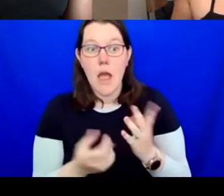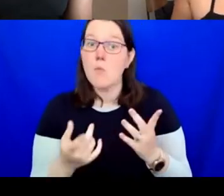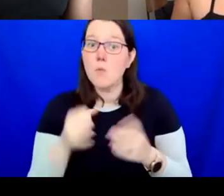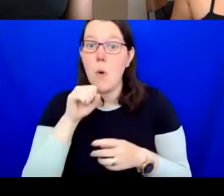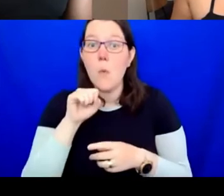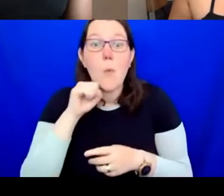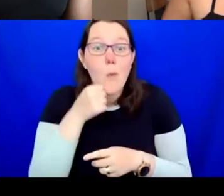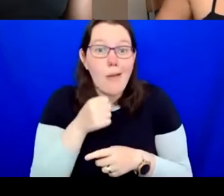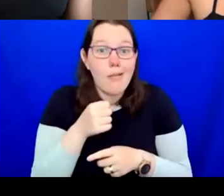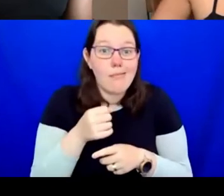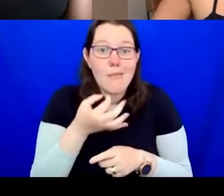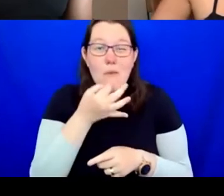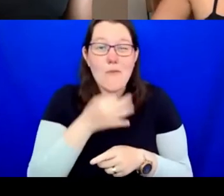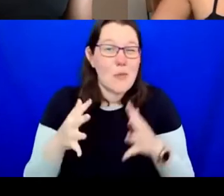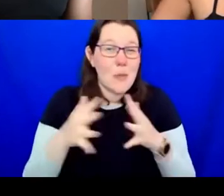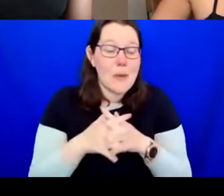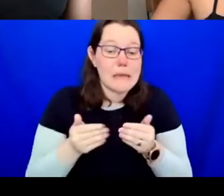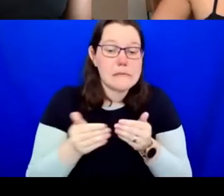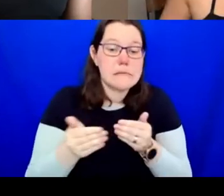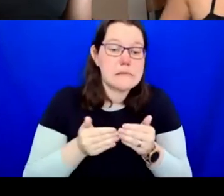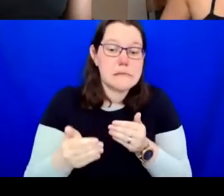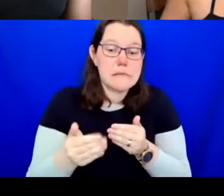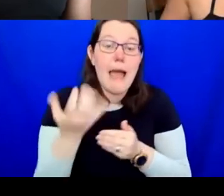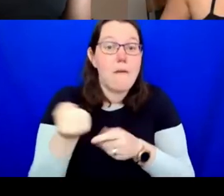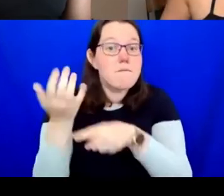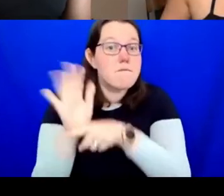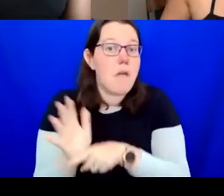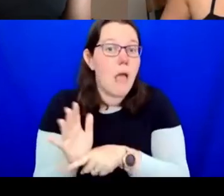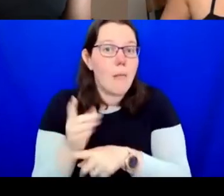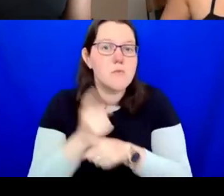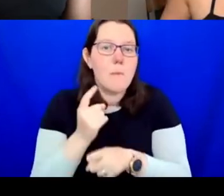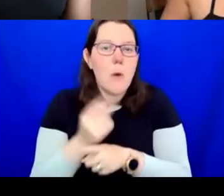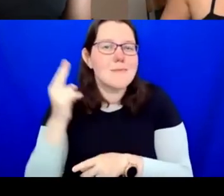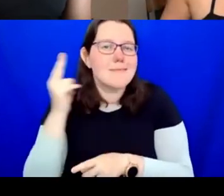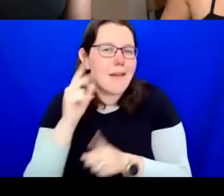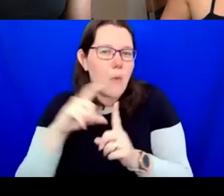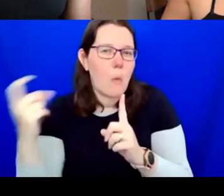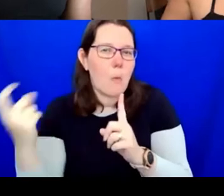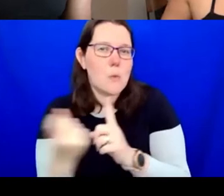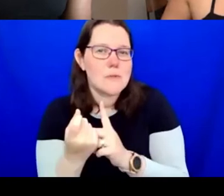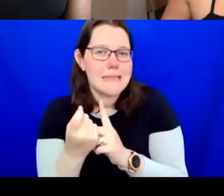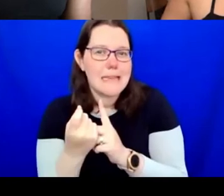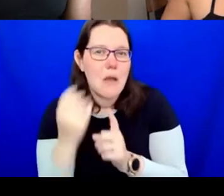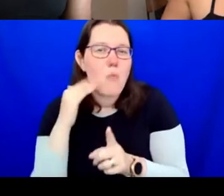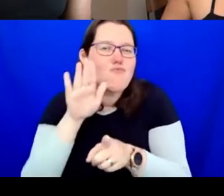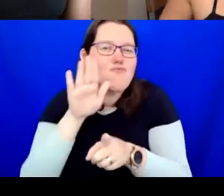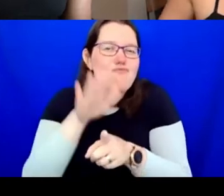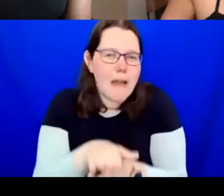about racism within the deaf community in Calcutta. That's really important, we have the